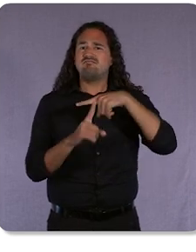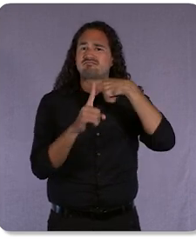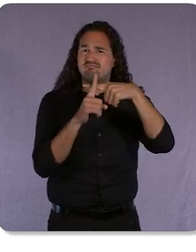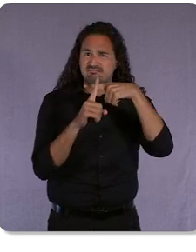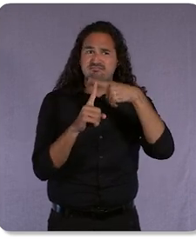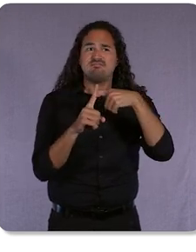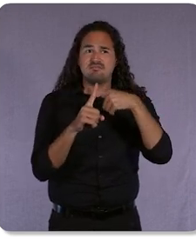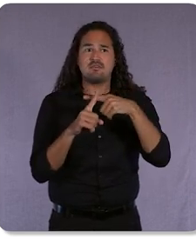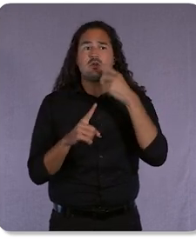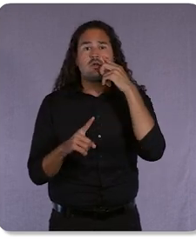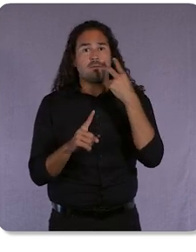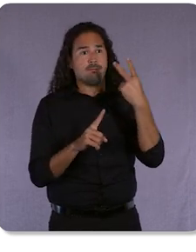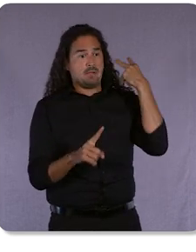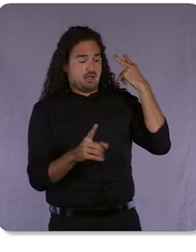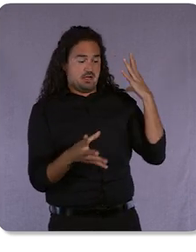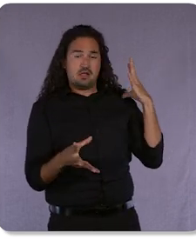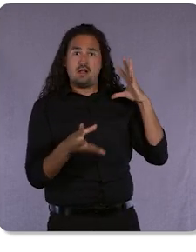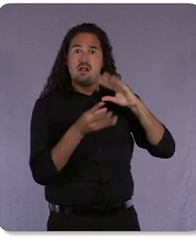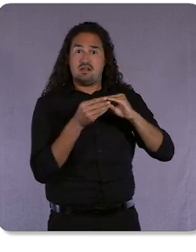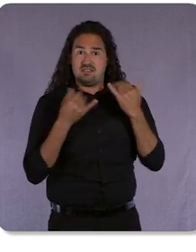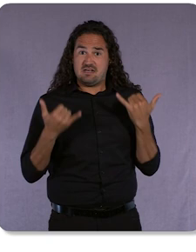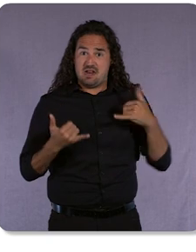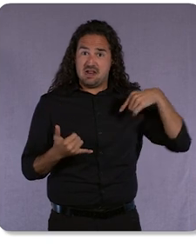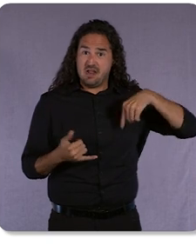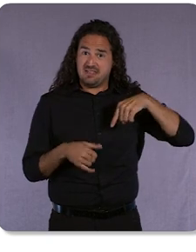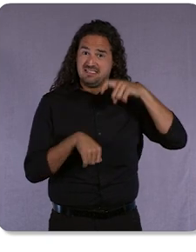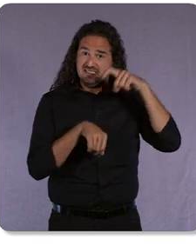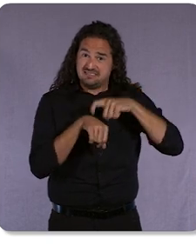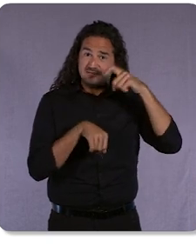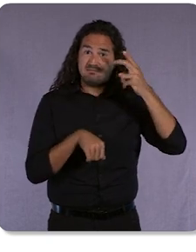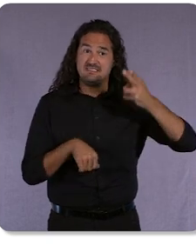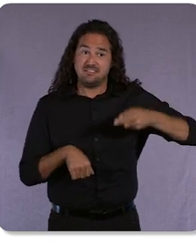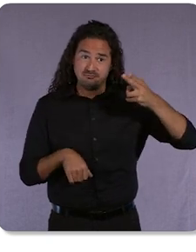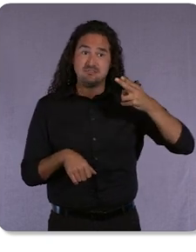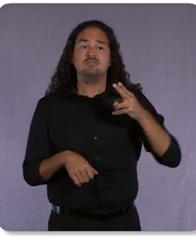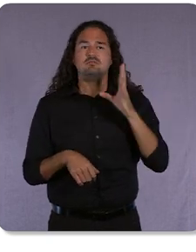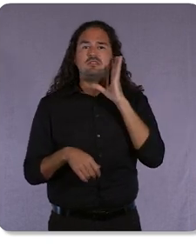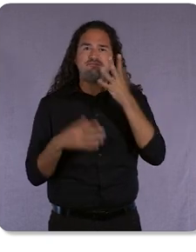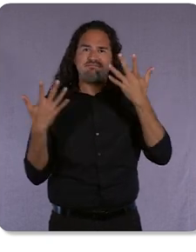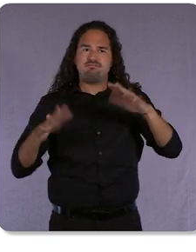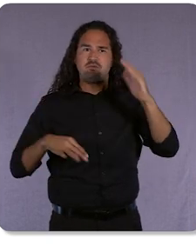one thing it will be remembered for is how step changes in everything remote and the acceleration